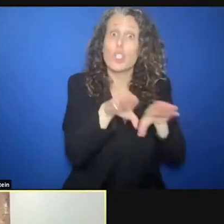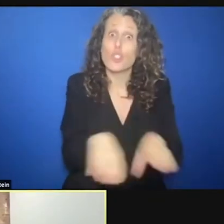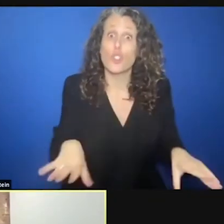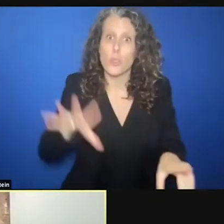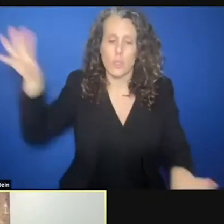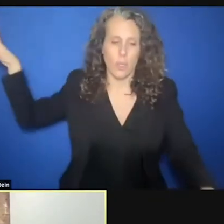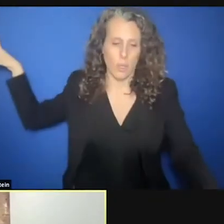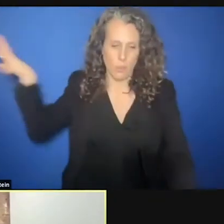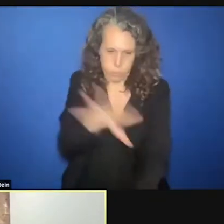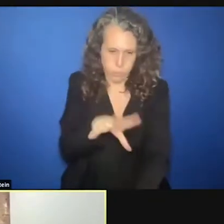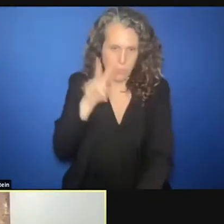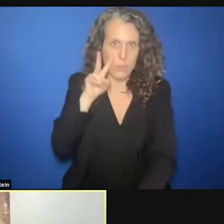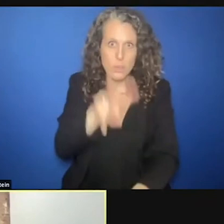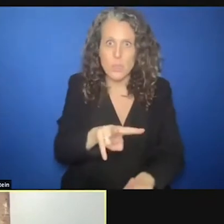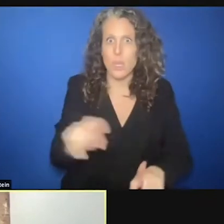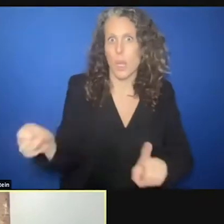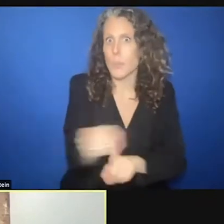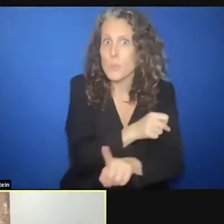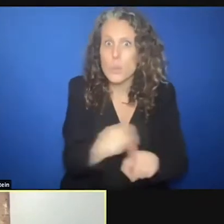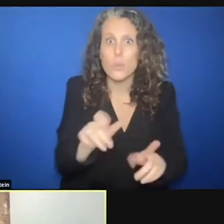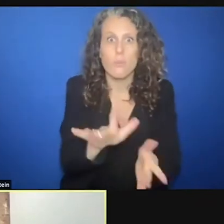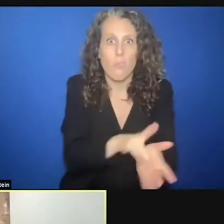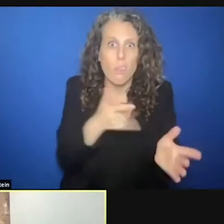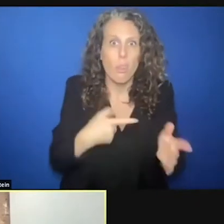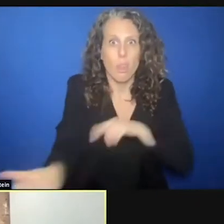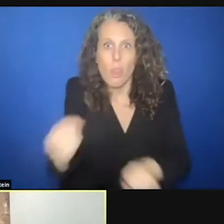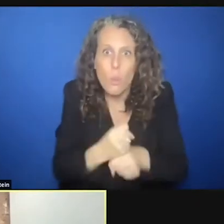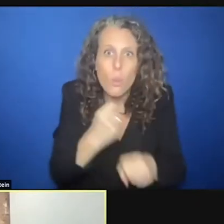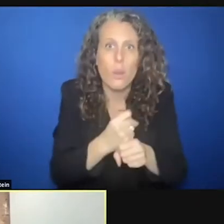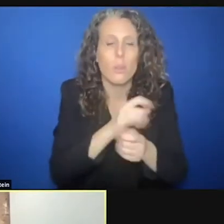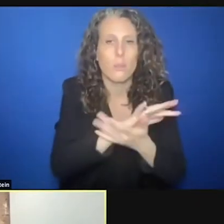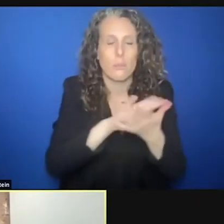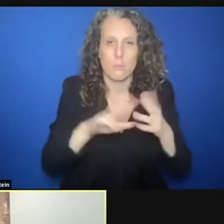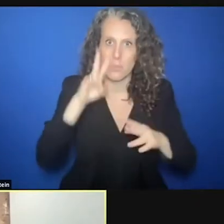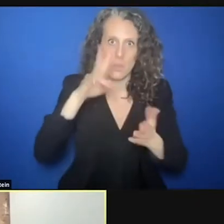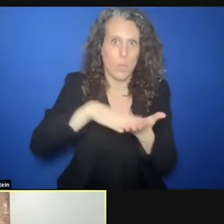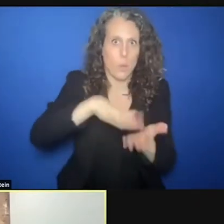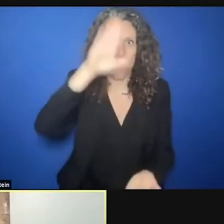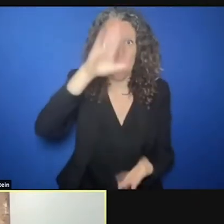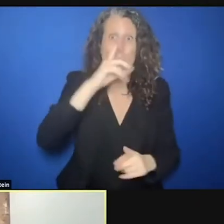abuse, exploitation. But also the support services that protect them. And the data that